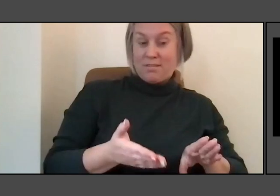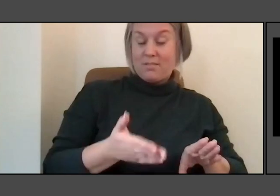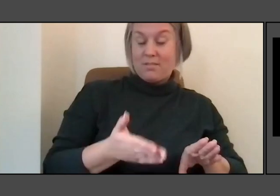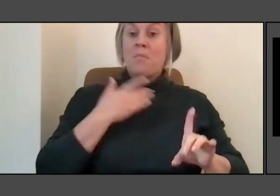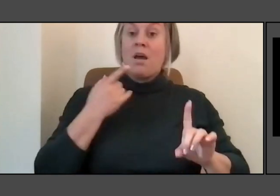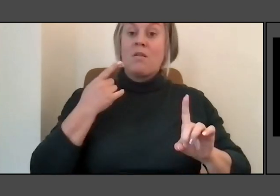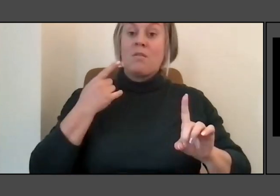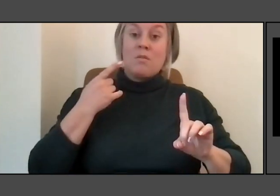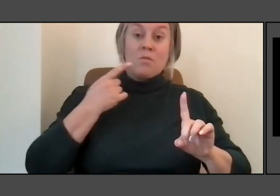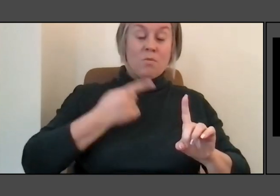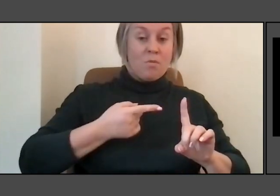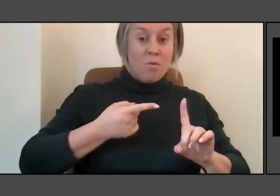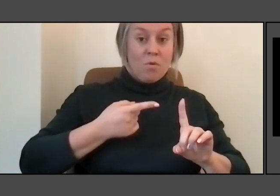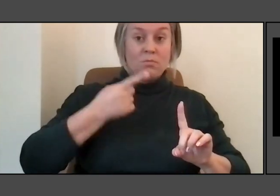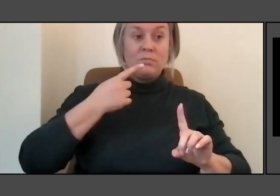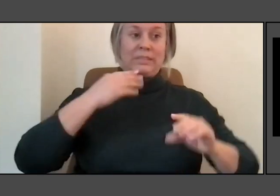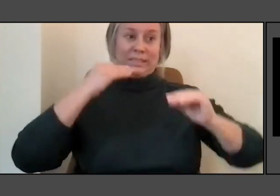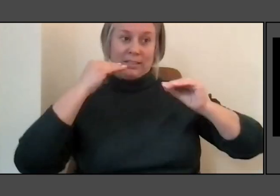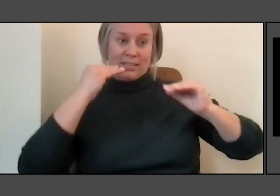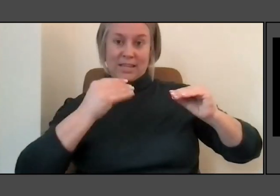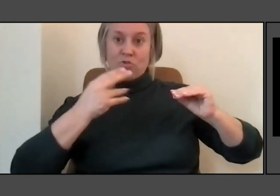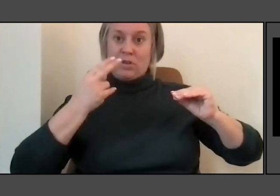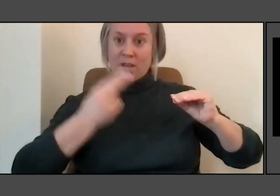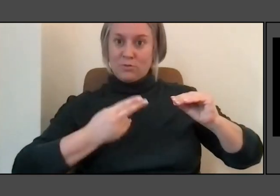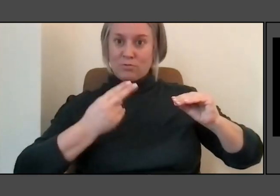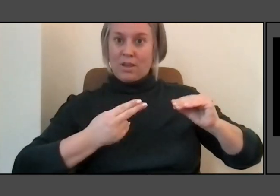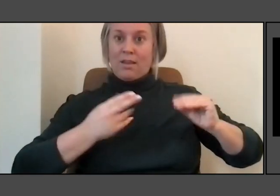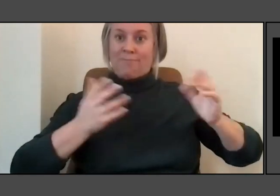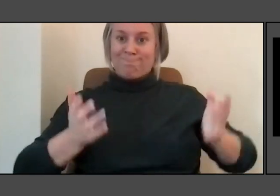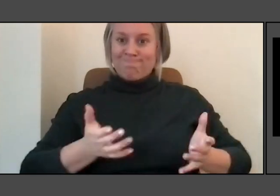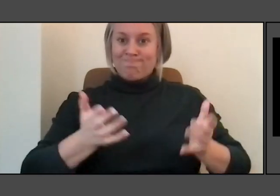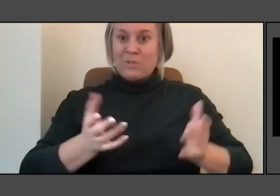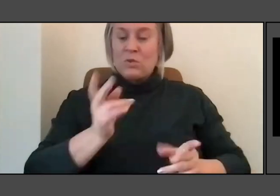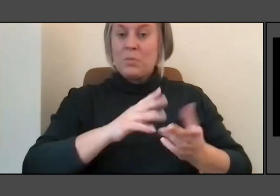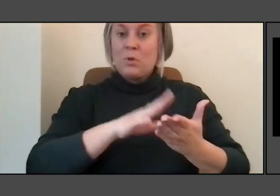you want to learn more about in an era that at the time when I put it in,